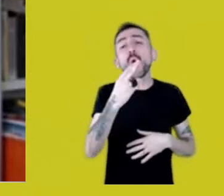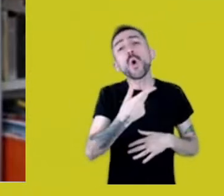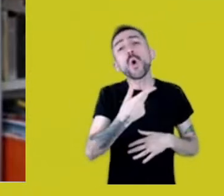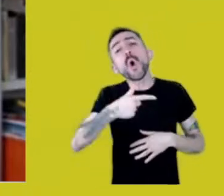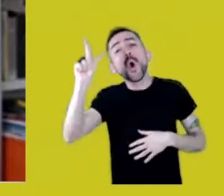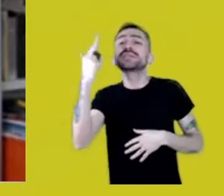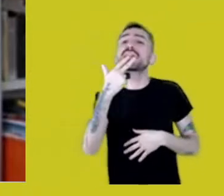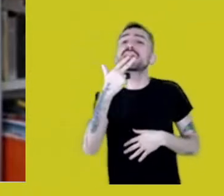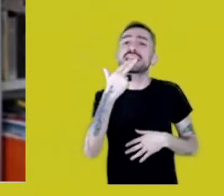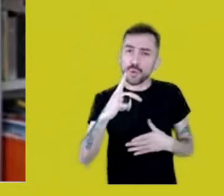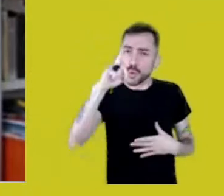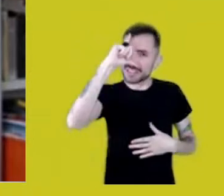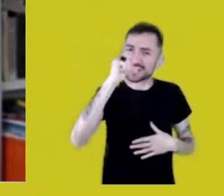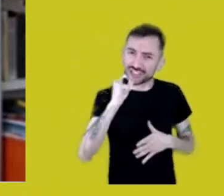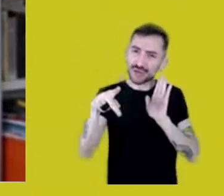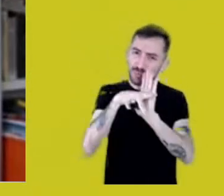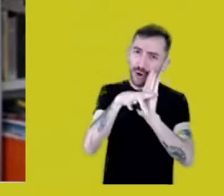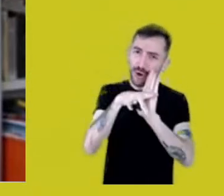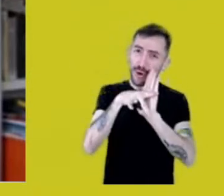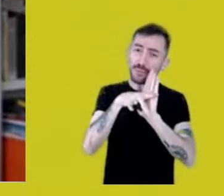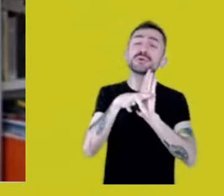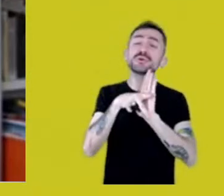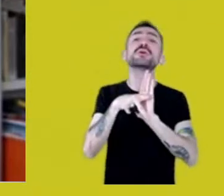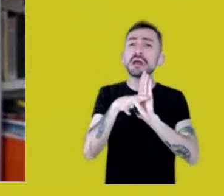but we complain when it’s an African language,